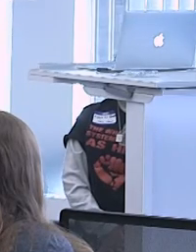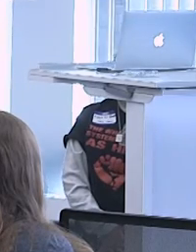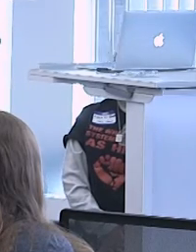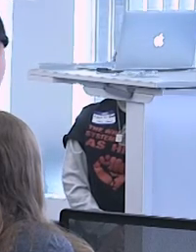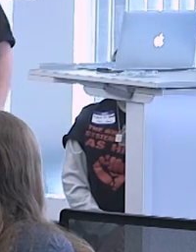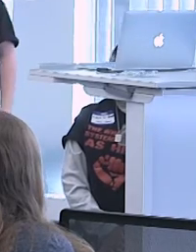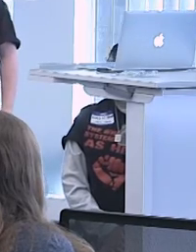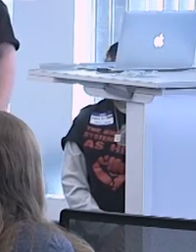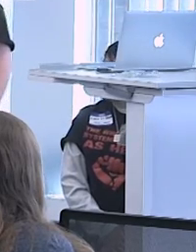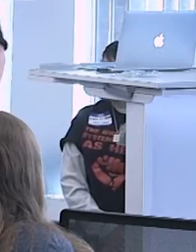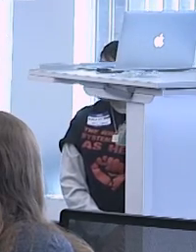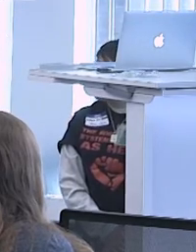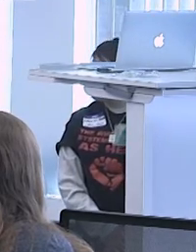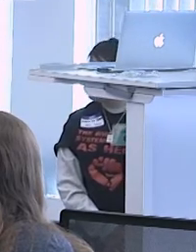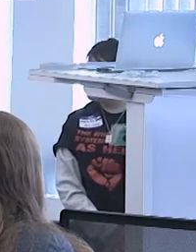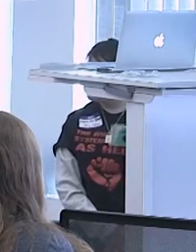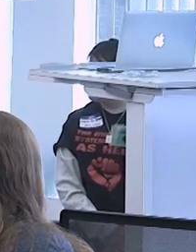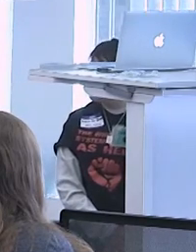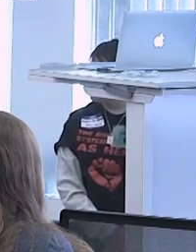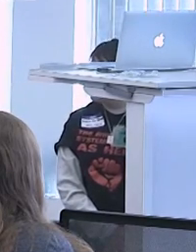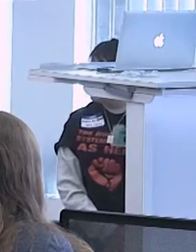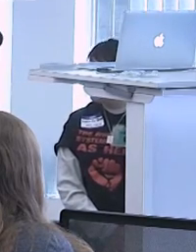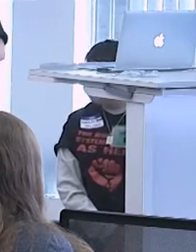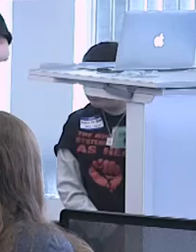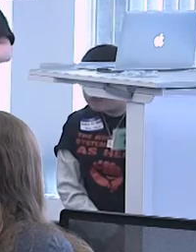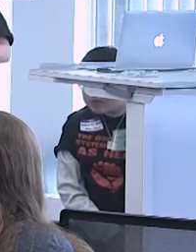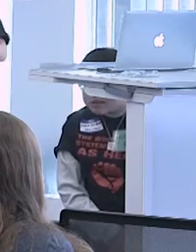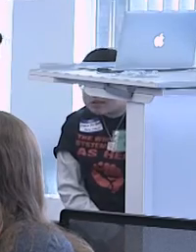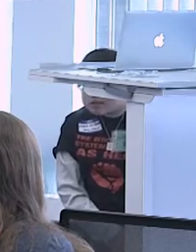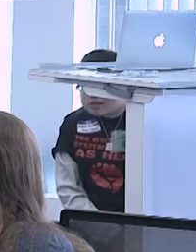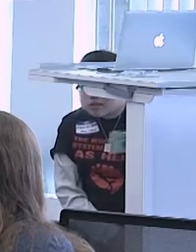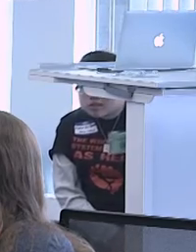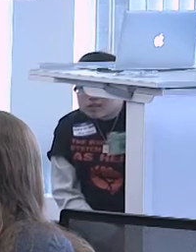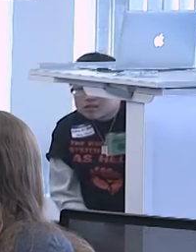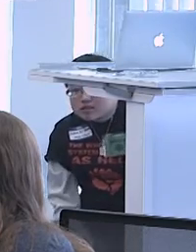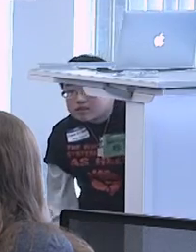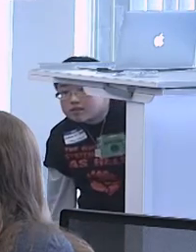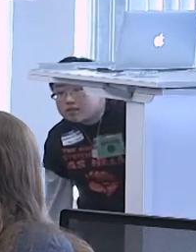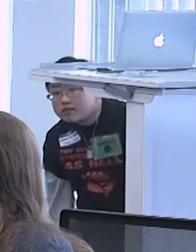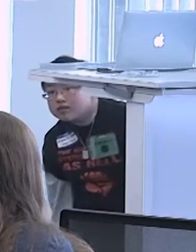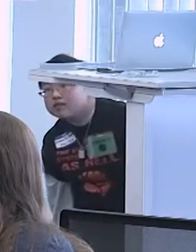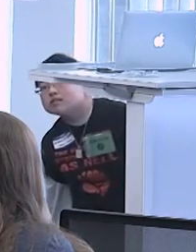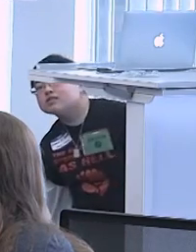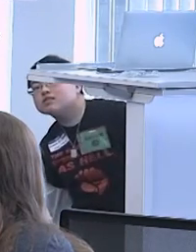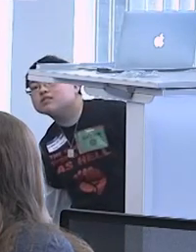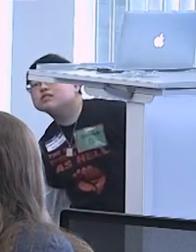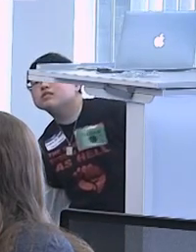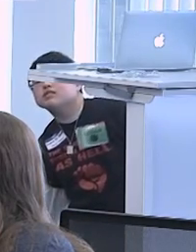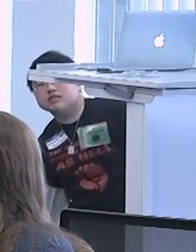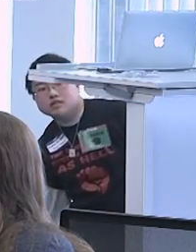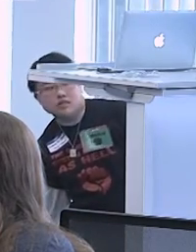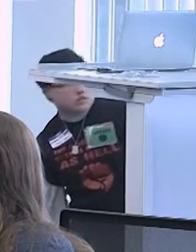A section can be withdrawn from somebody who doesn't comply with this or other behavior programs, with a young child they'll say,